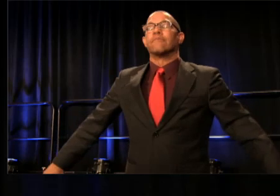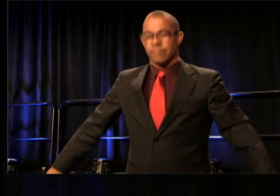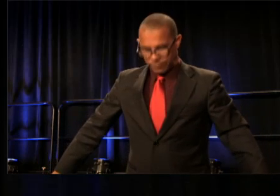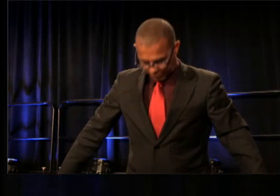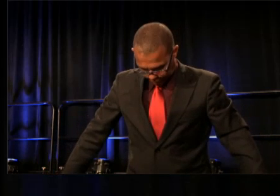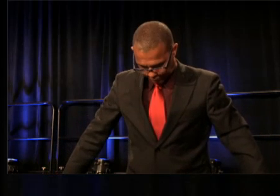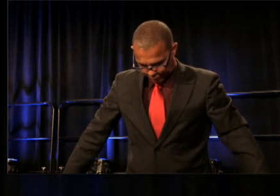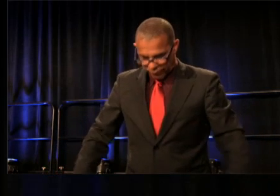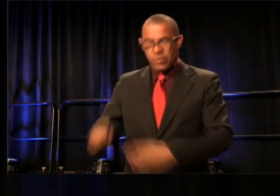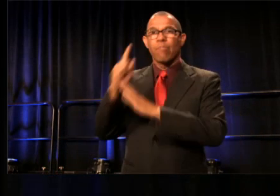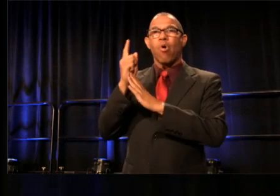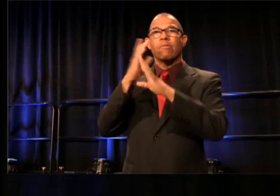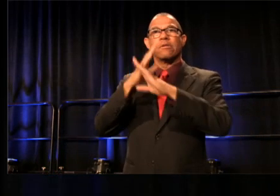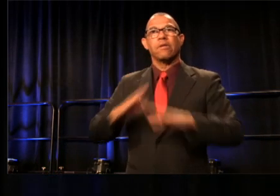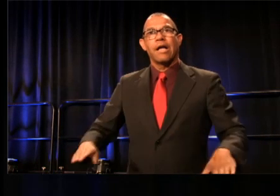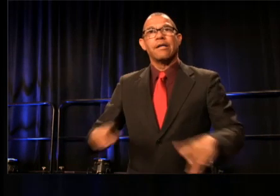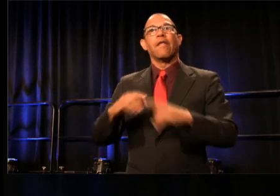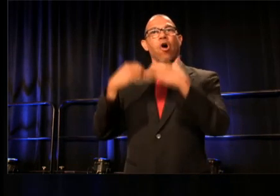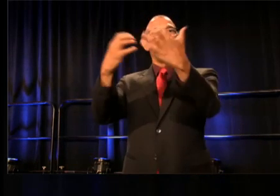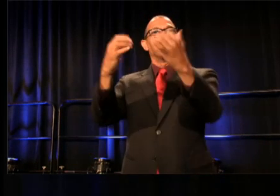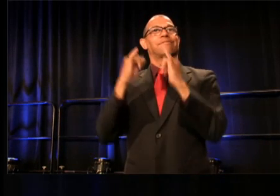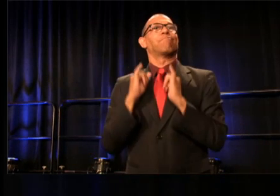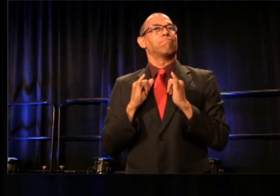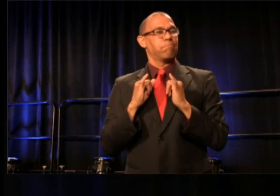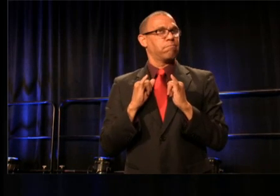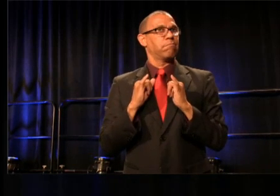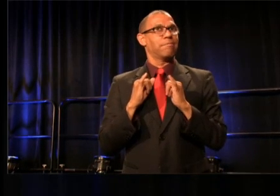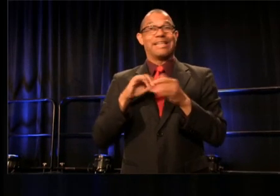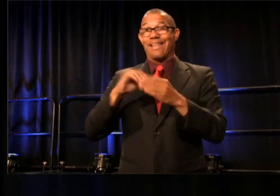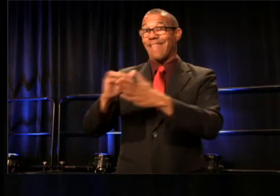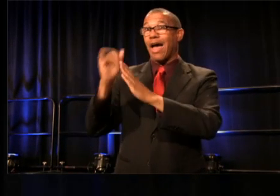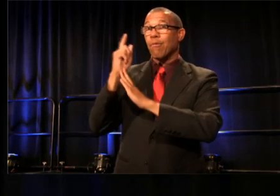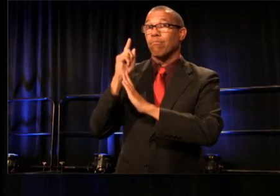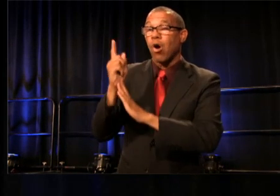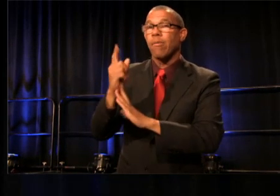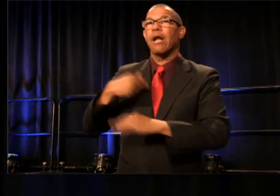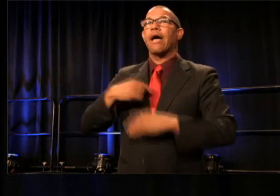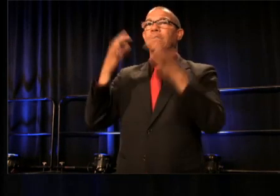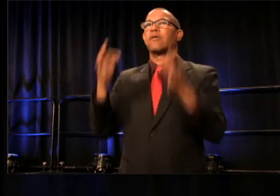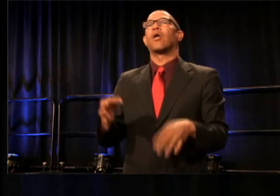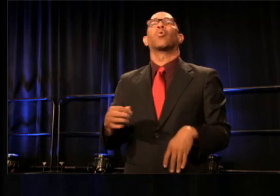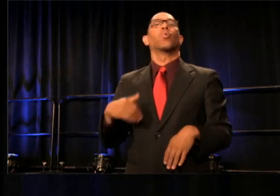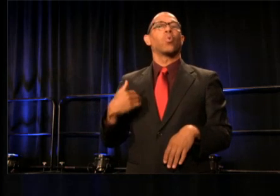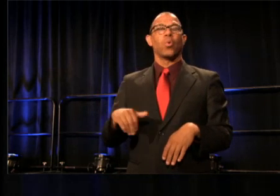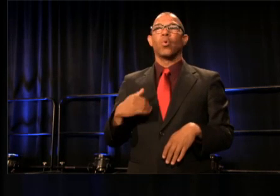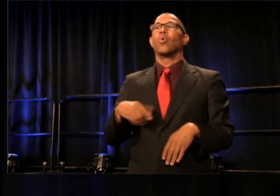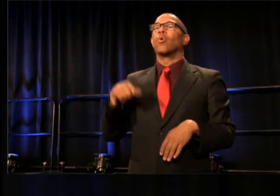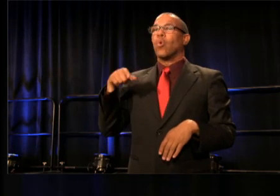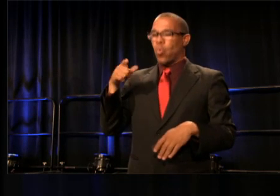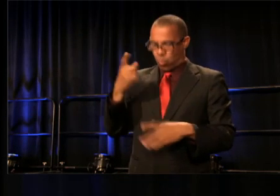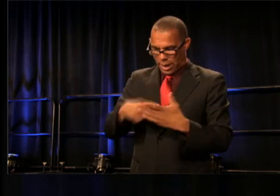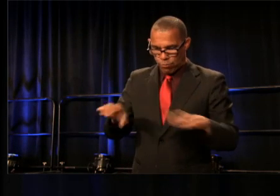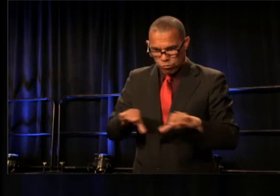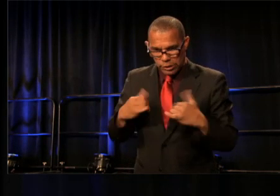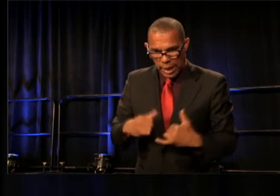and the audience followed suit. In that moment, I vowed to pursue this work. Orlando, Syria,